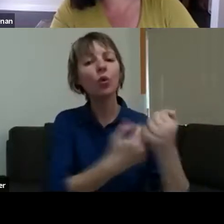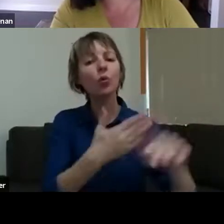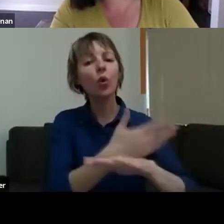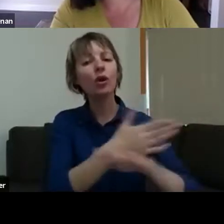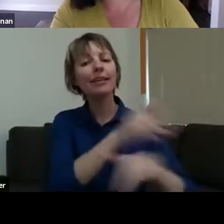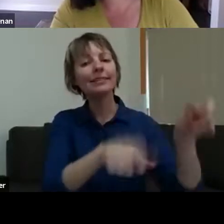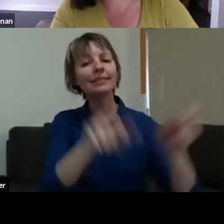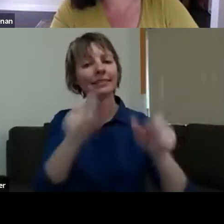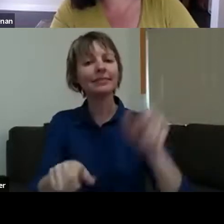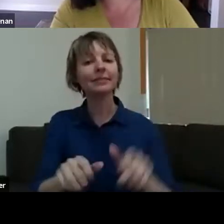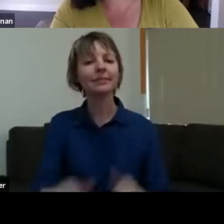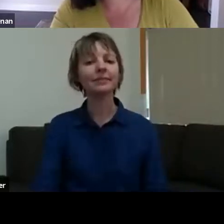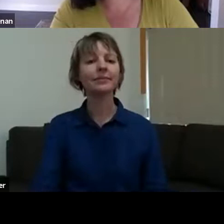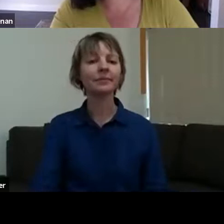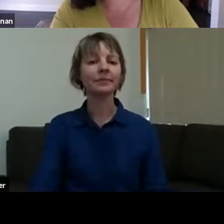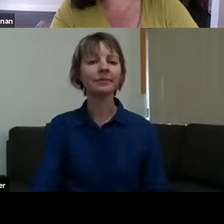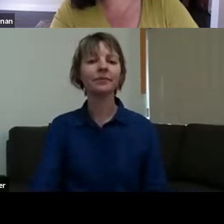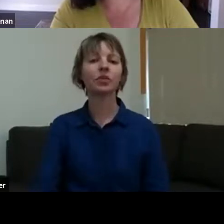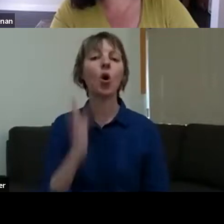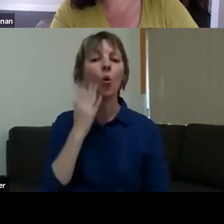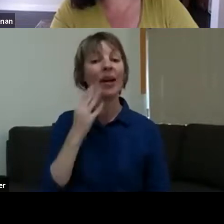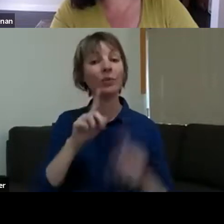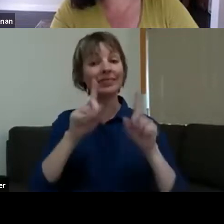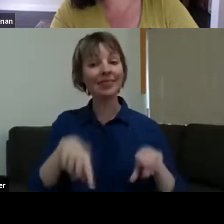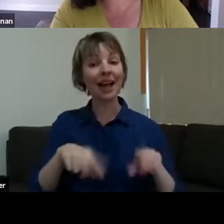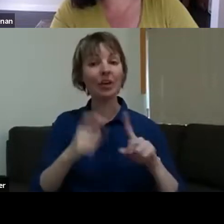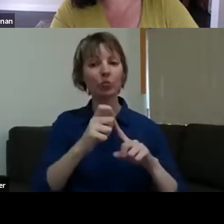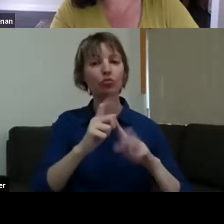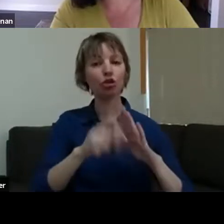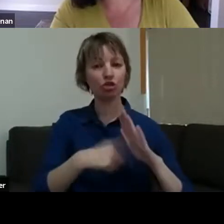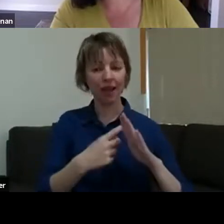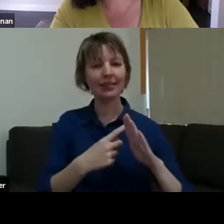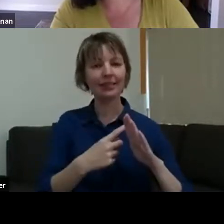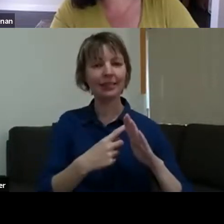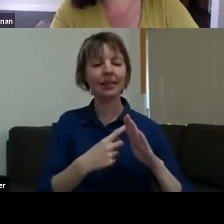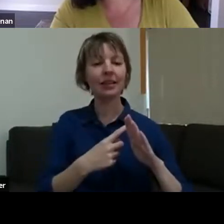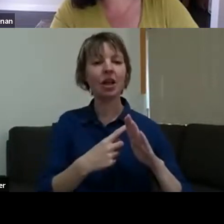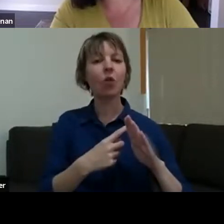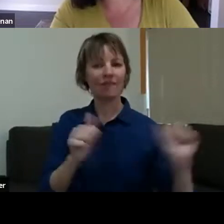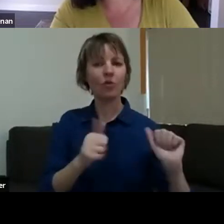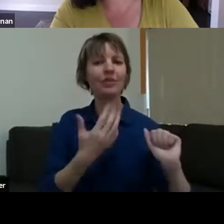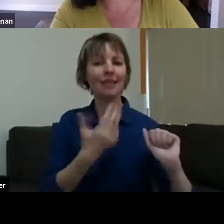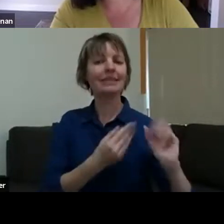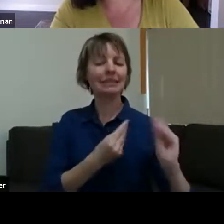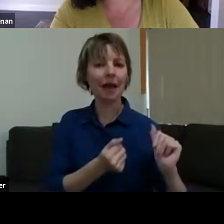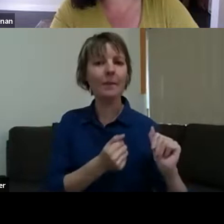started this project, it was really 18 months in, so we kind of brought together a group of artists that were interested and worked with